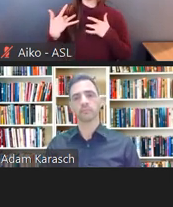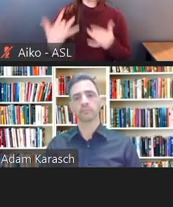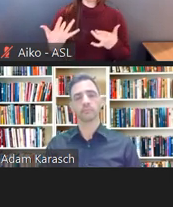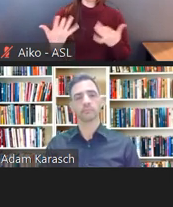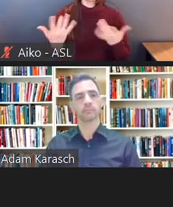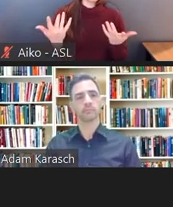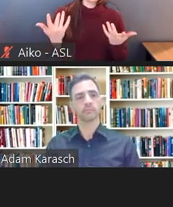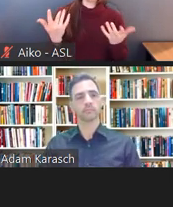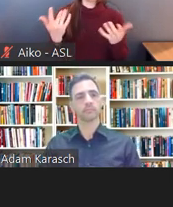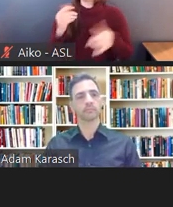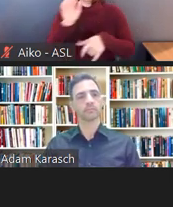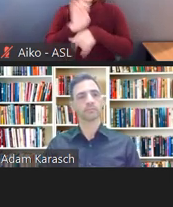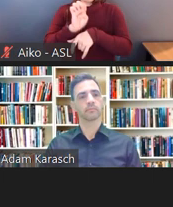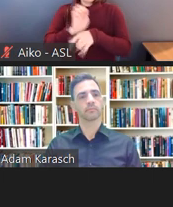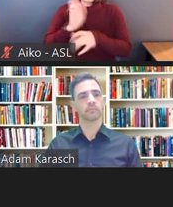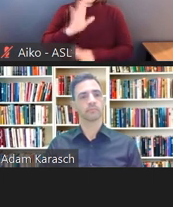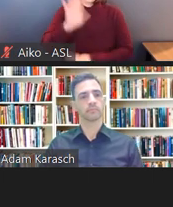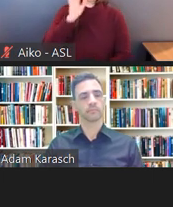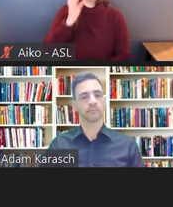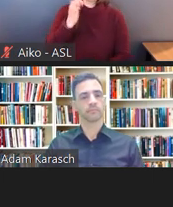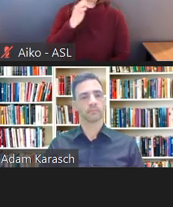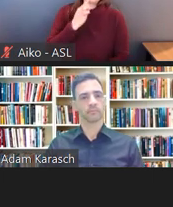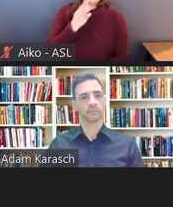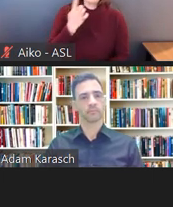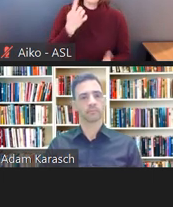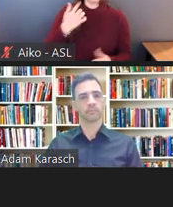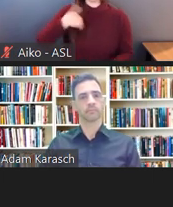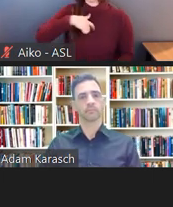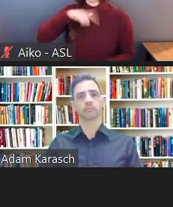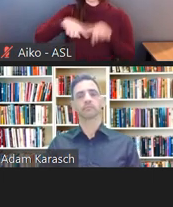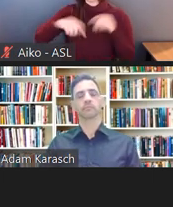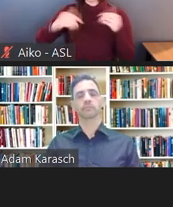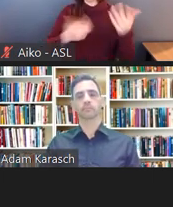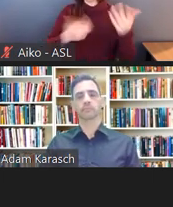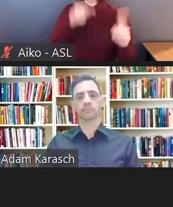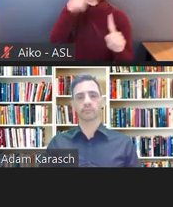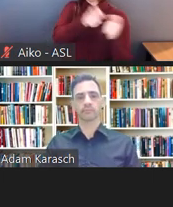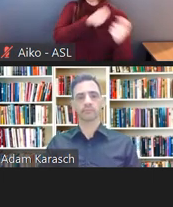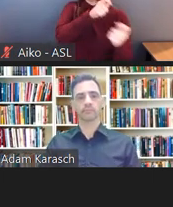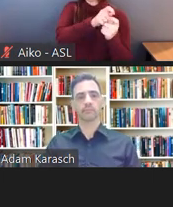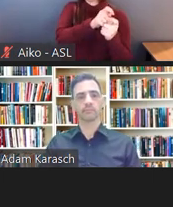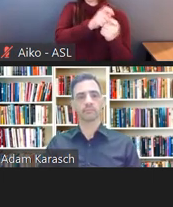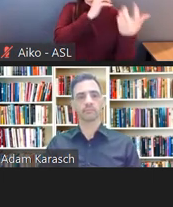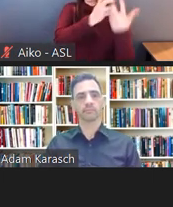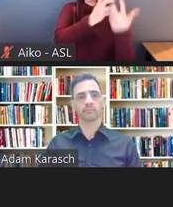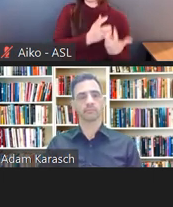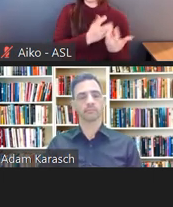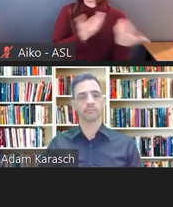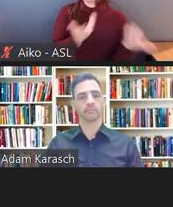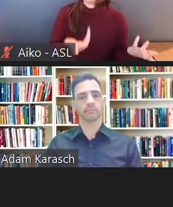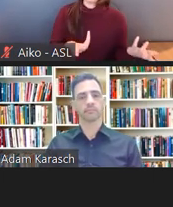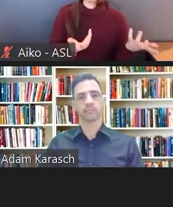or wish to say we can't provide this accommodation. It is an undue hardship on our business to do it.